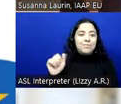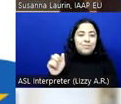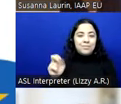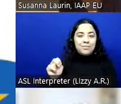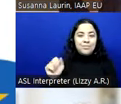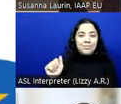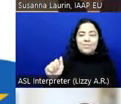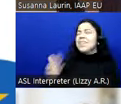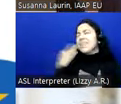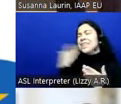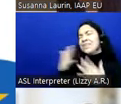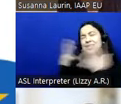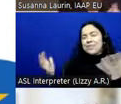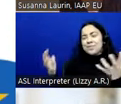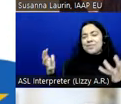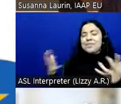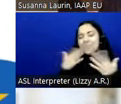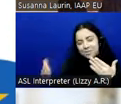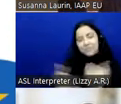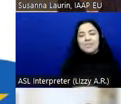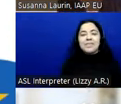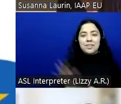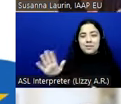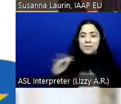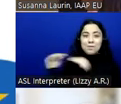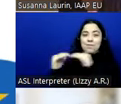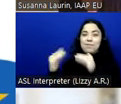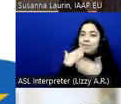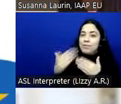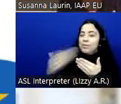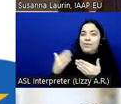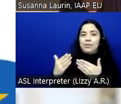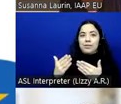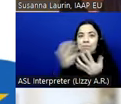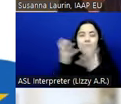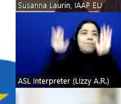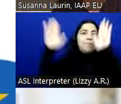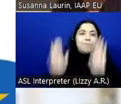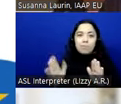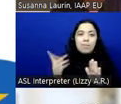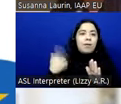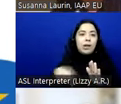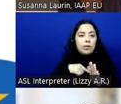Thank you so much. Thank you for doing this. It's fantastic that we reach also a little bit